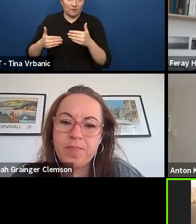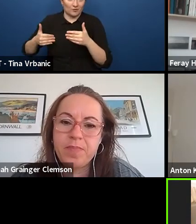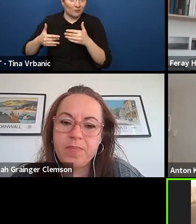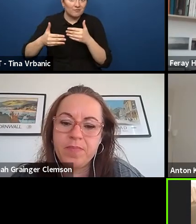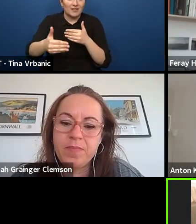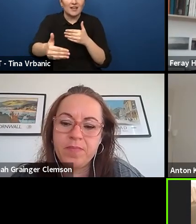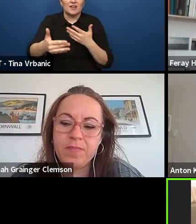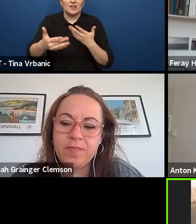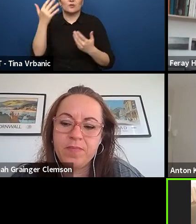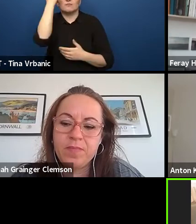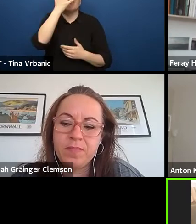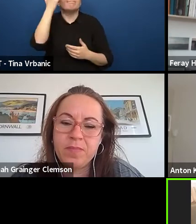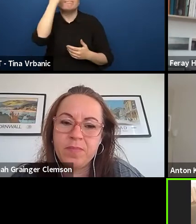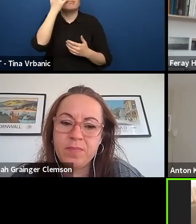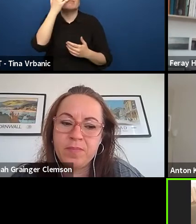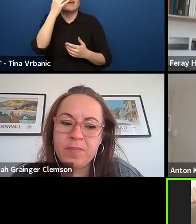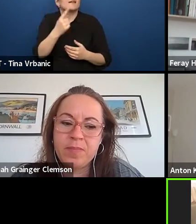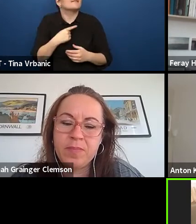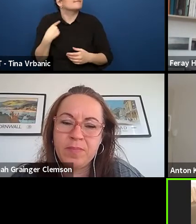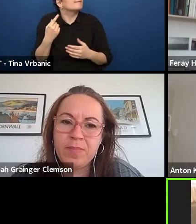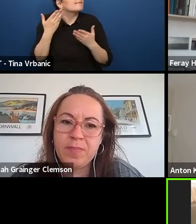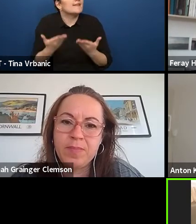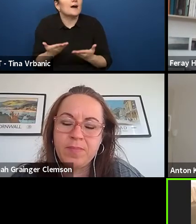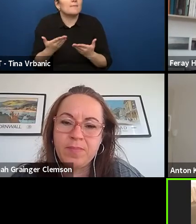is that we really use the digital space